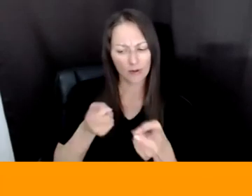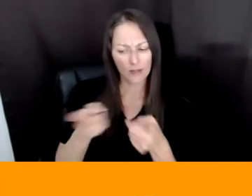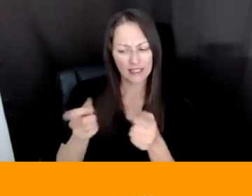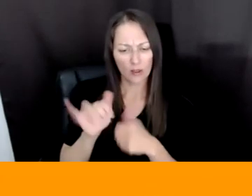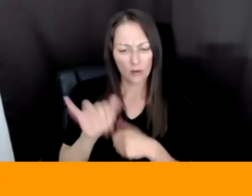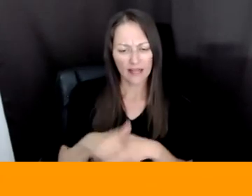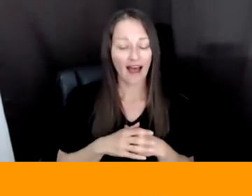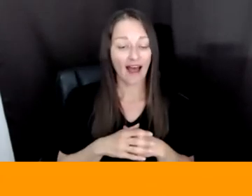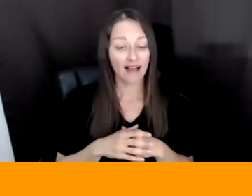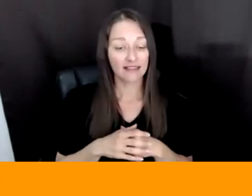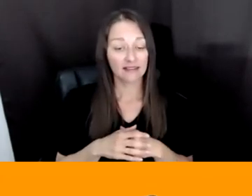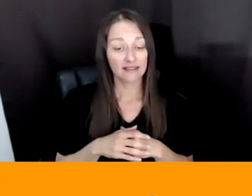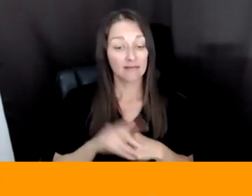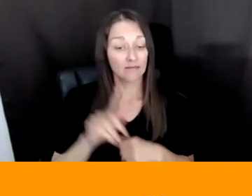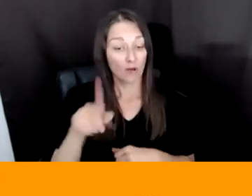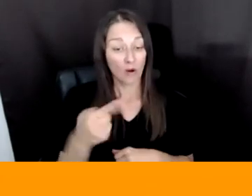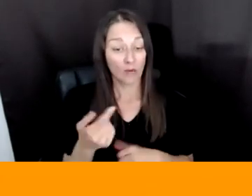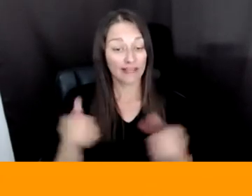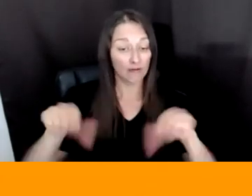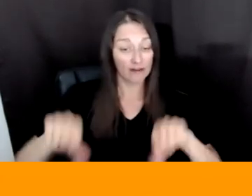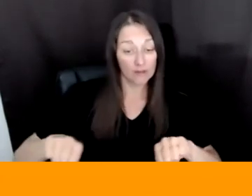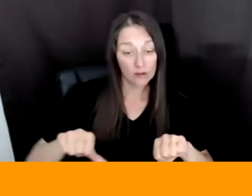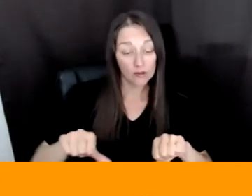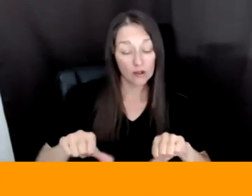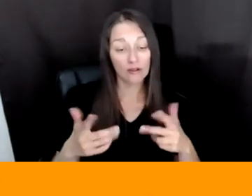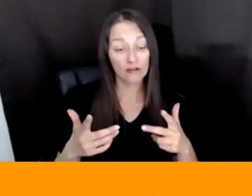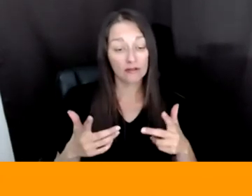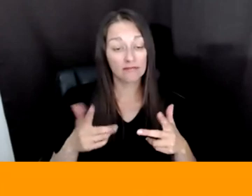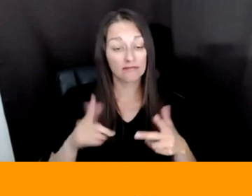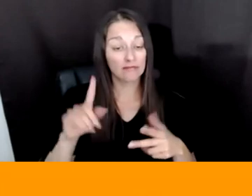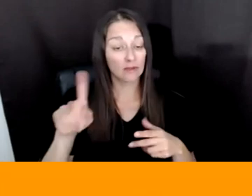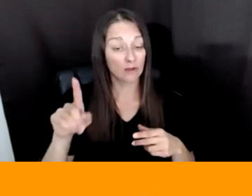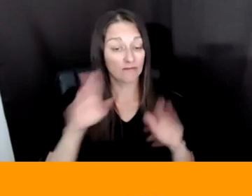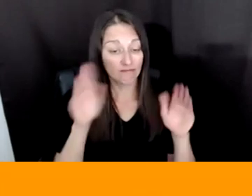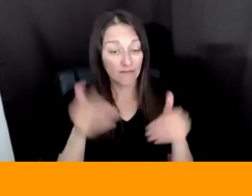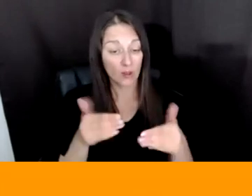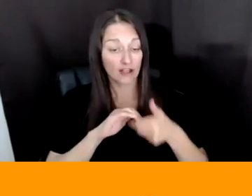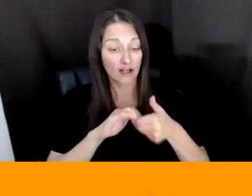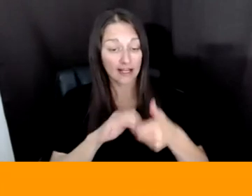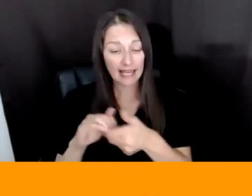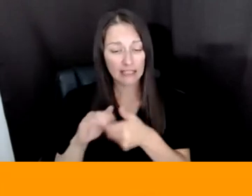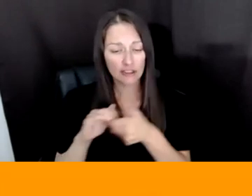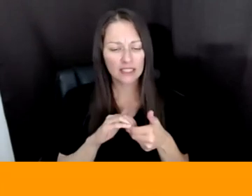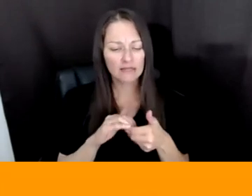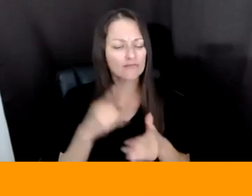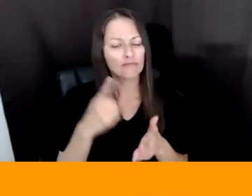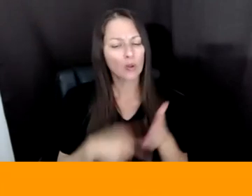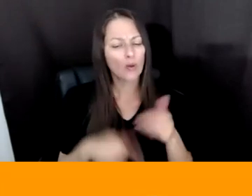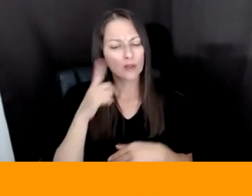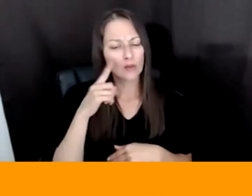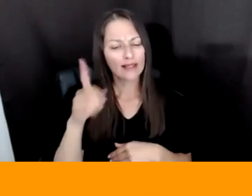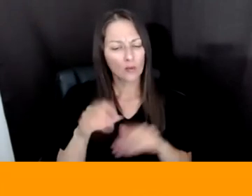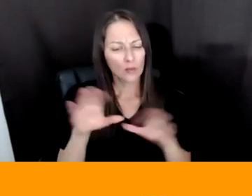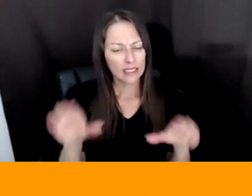IS IT ABOUT ENGAGEMENT? WHAT DO WE THINK WE NEED TO DO SO THAT WE DO HAVE FOOTING IN THE FUTURE?